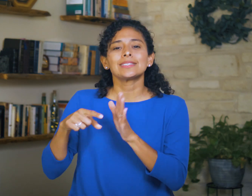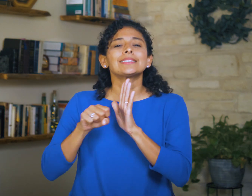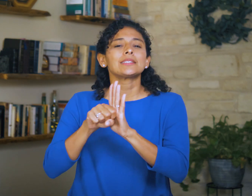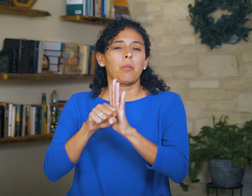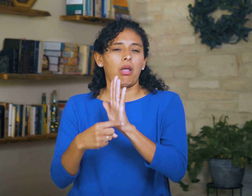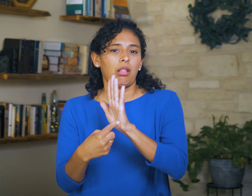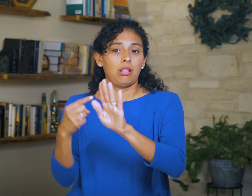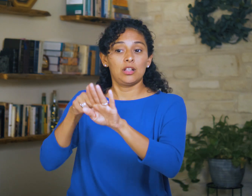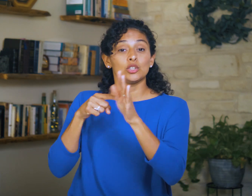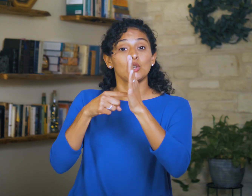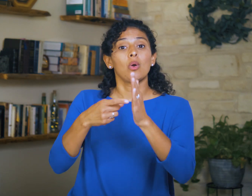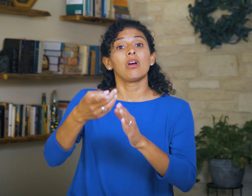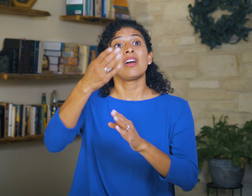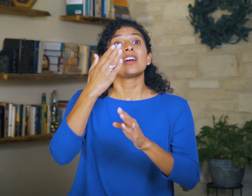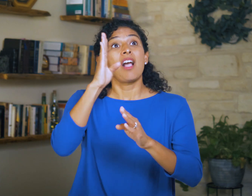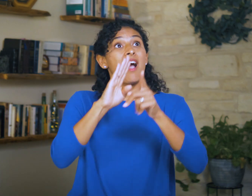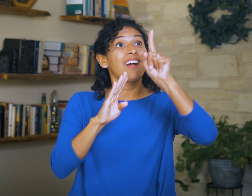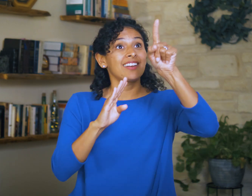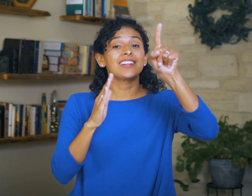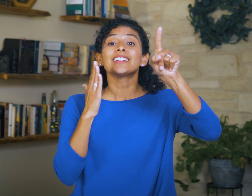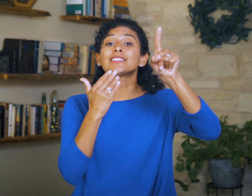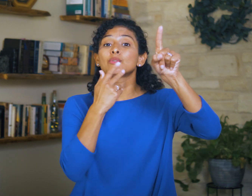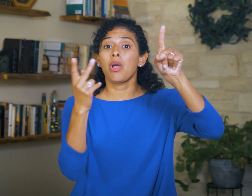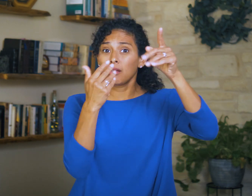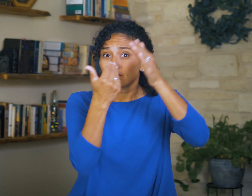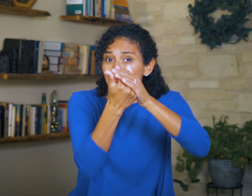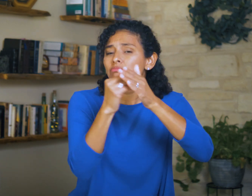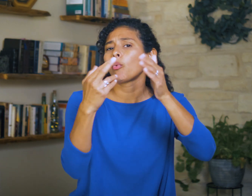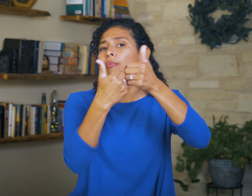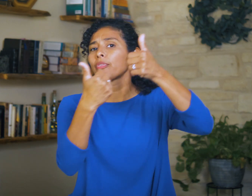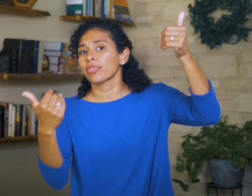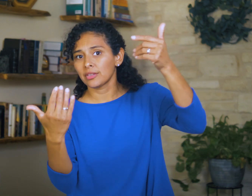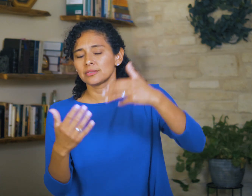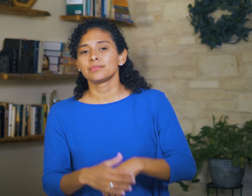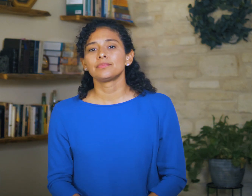those names symbolize God’s distance from Israel at this point.